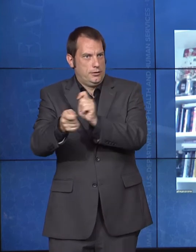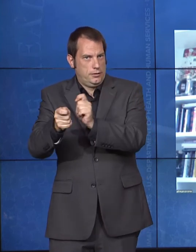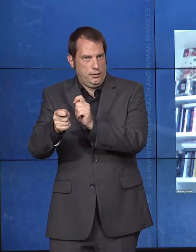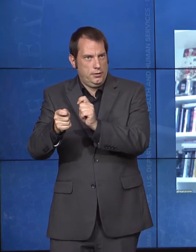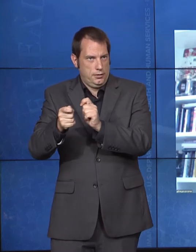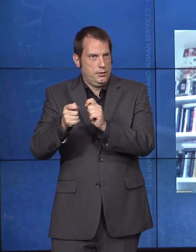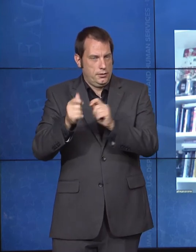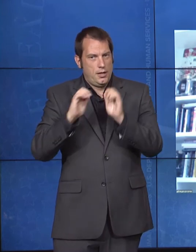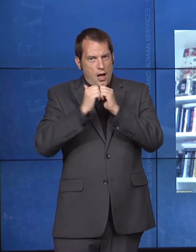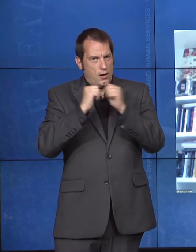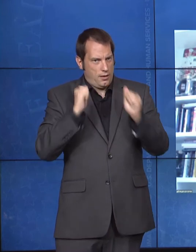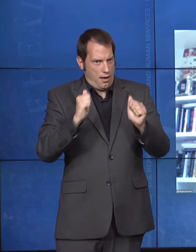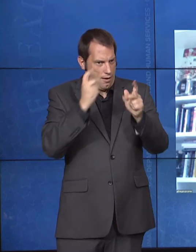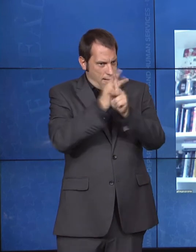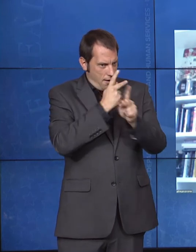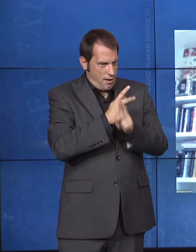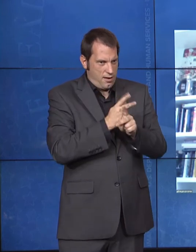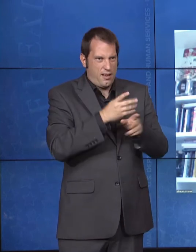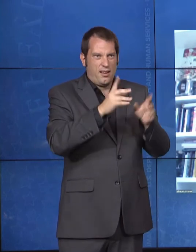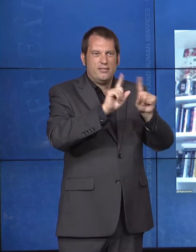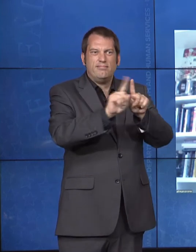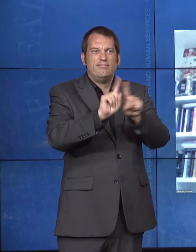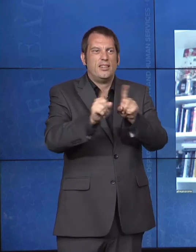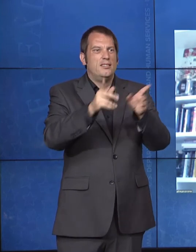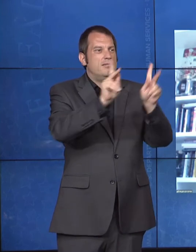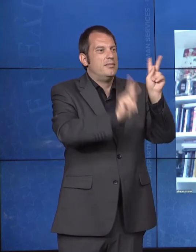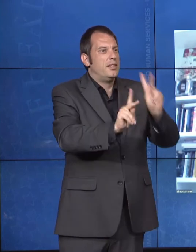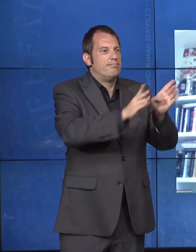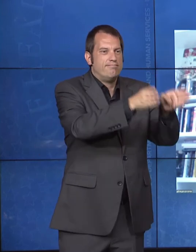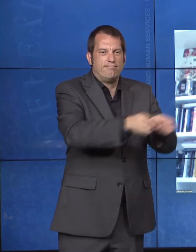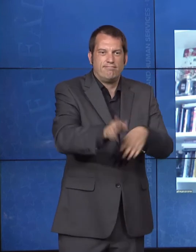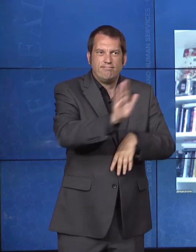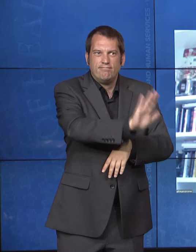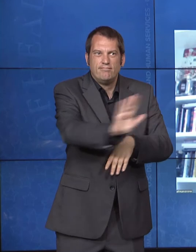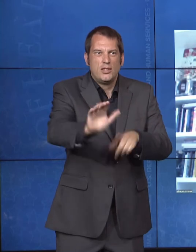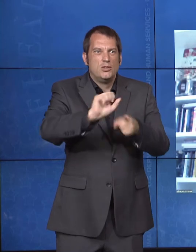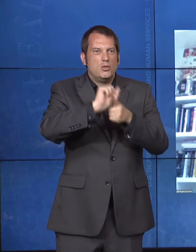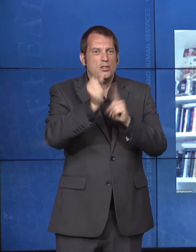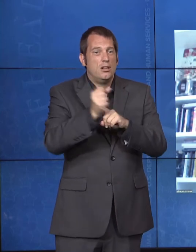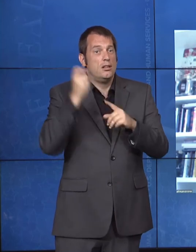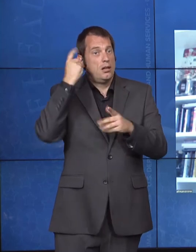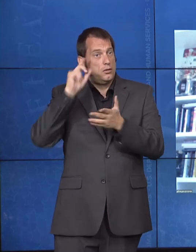have this discrimination come in. And Utah, we see, as the best model so far, so hopefully